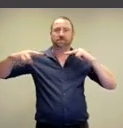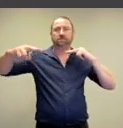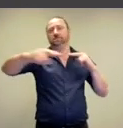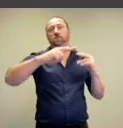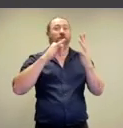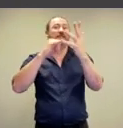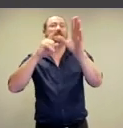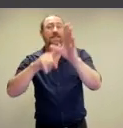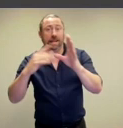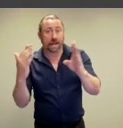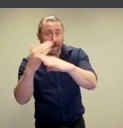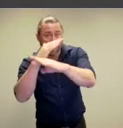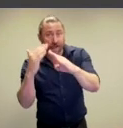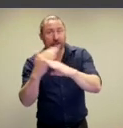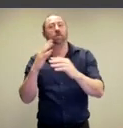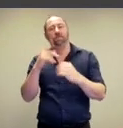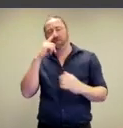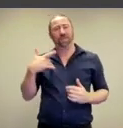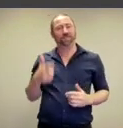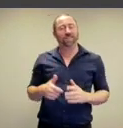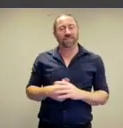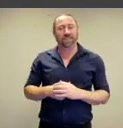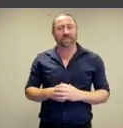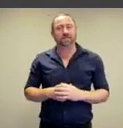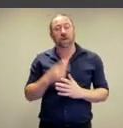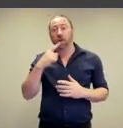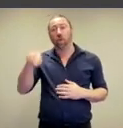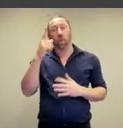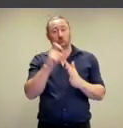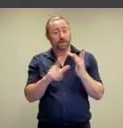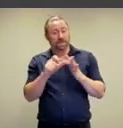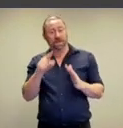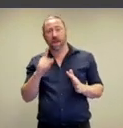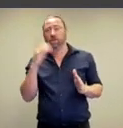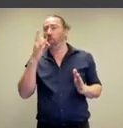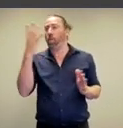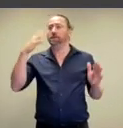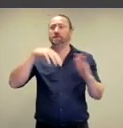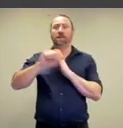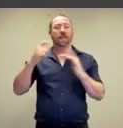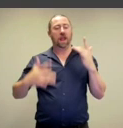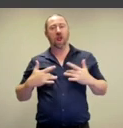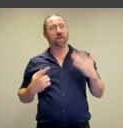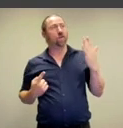portrait of Sydney and Sydneysiders.